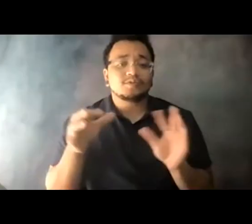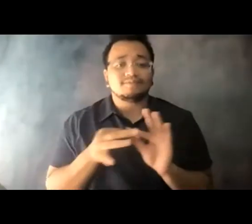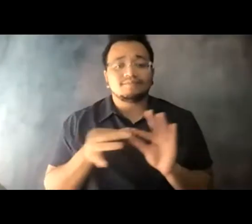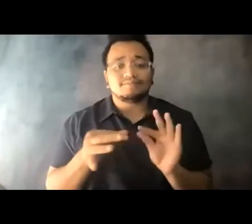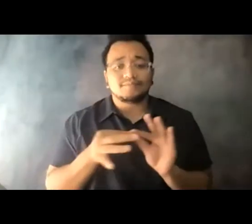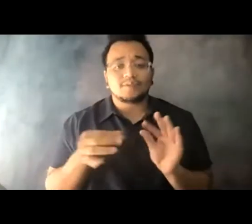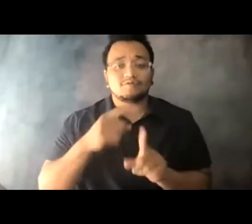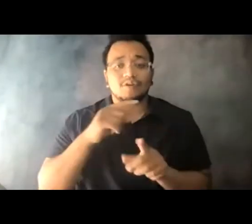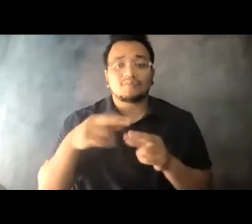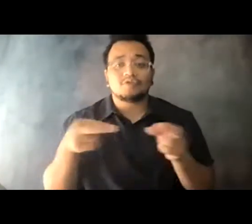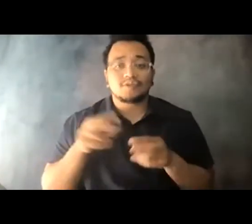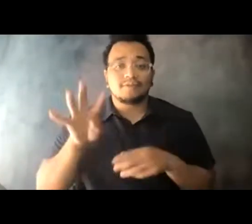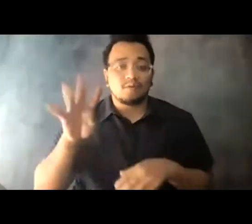region 4 in Atlanta, Georgia.